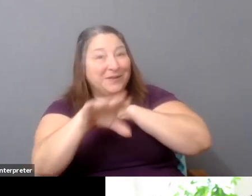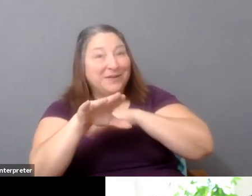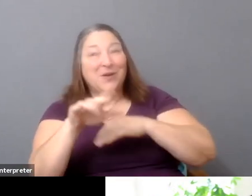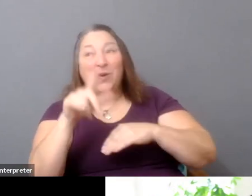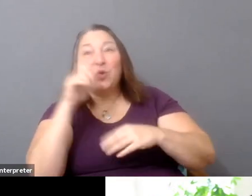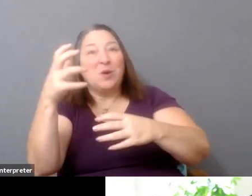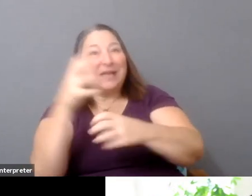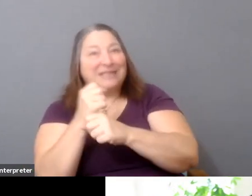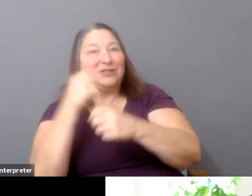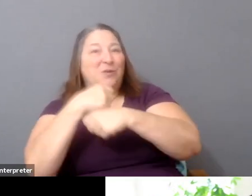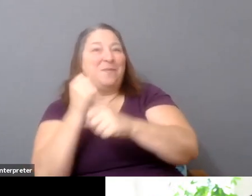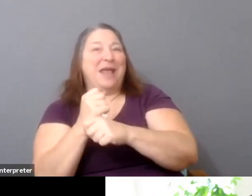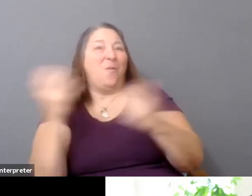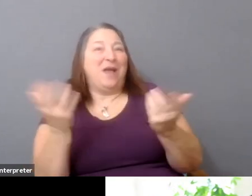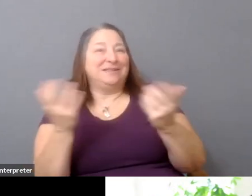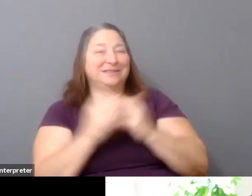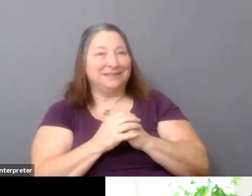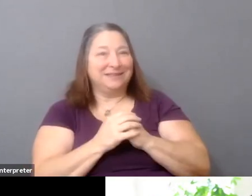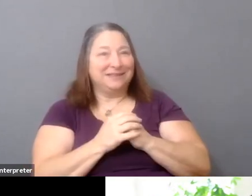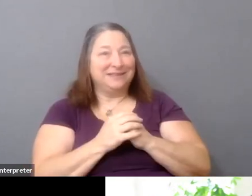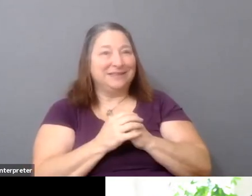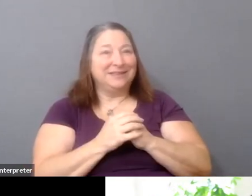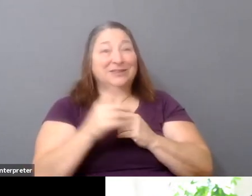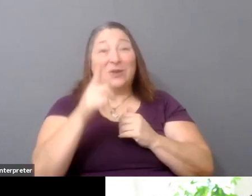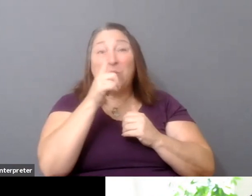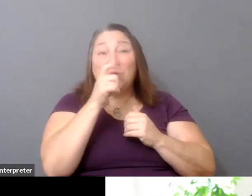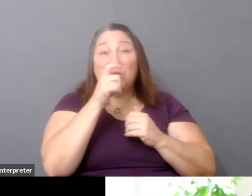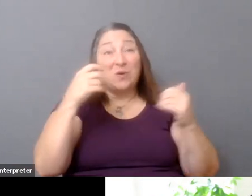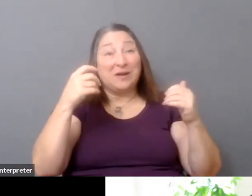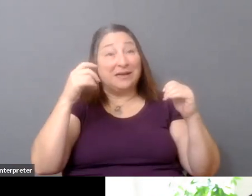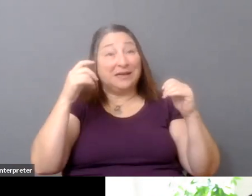who holds distribution, you know, holds the power.